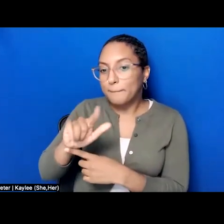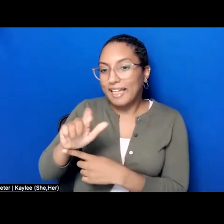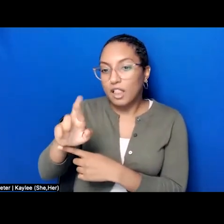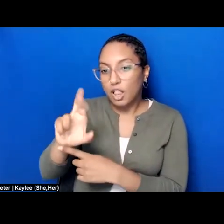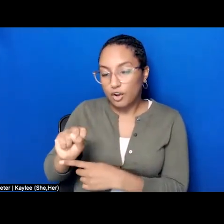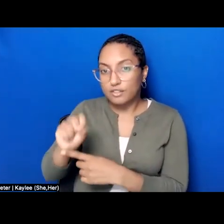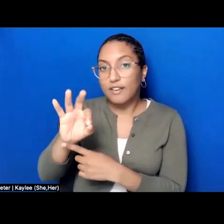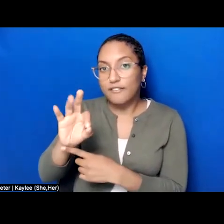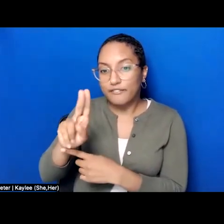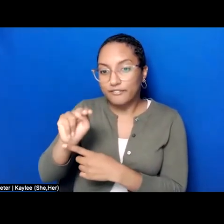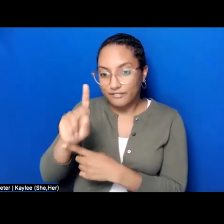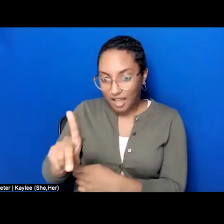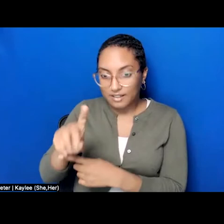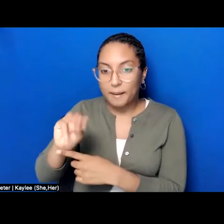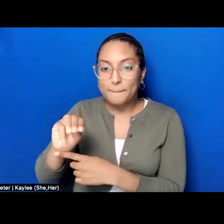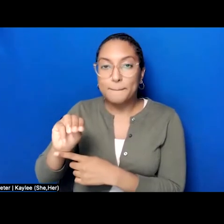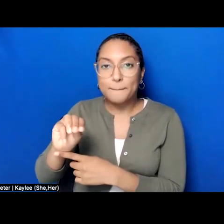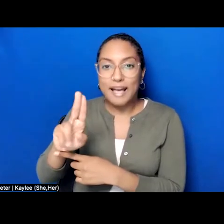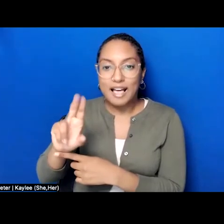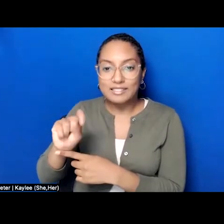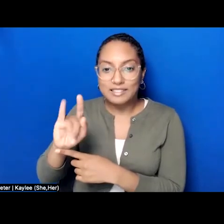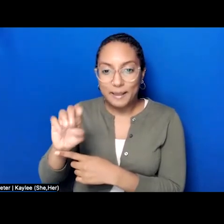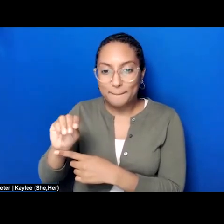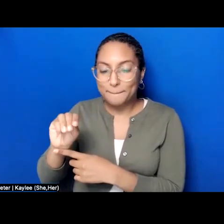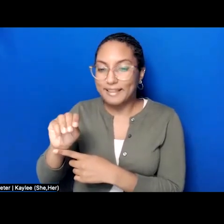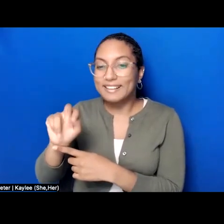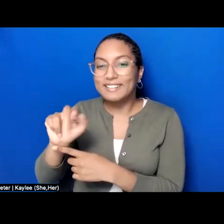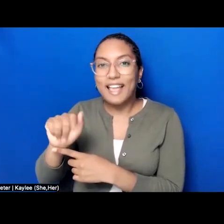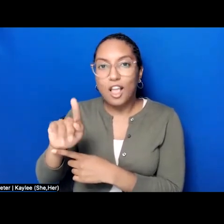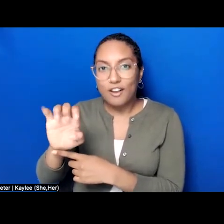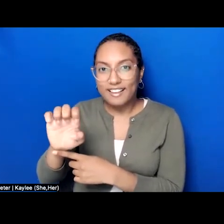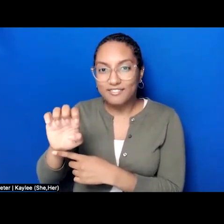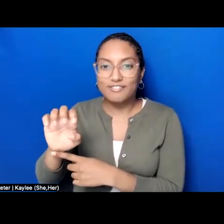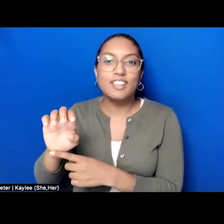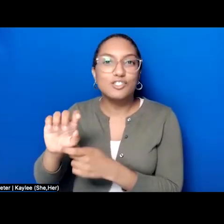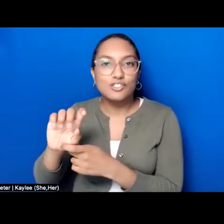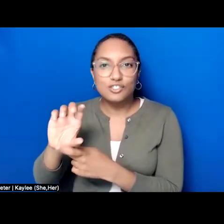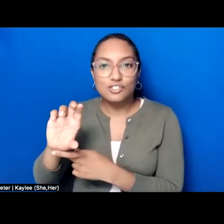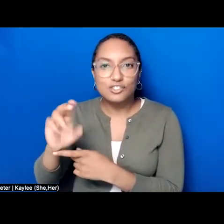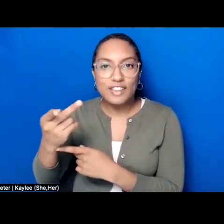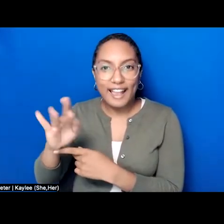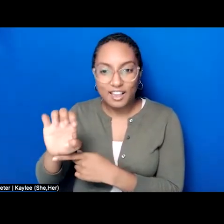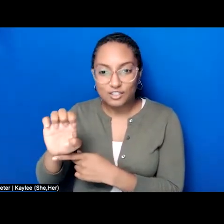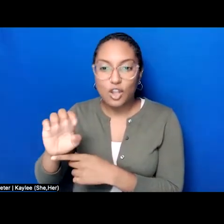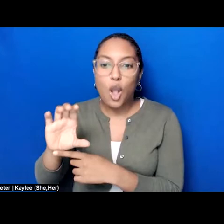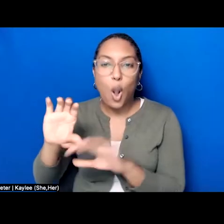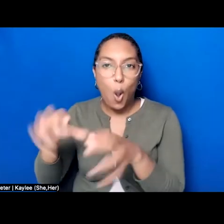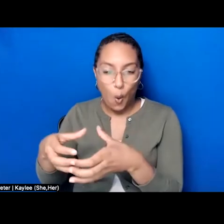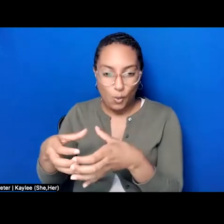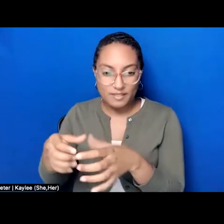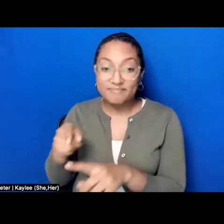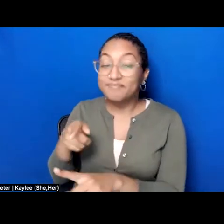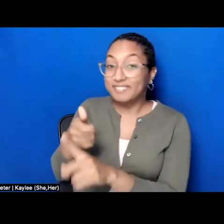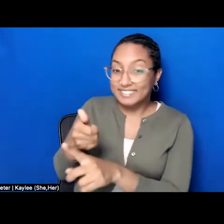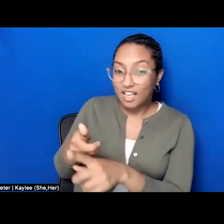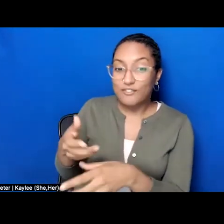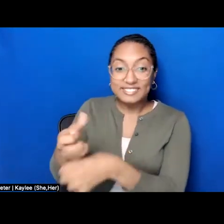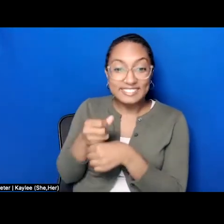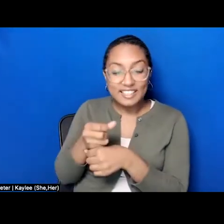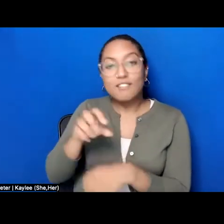Change cohort and a recipient of the Open Society Foundation's Soros Equality Fellowship.